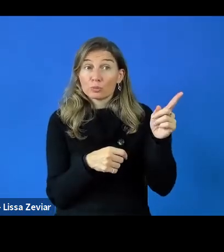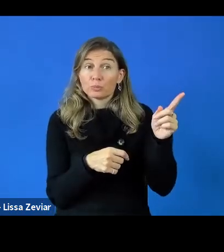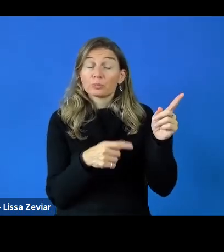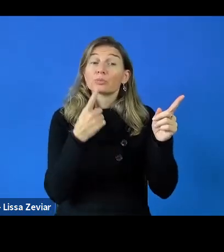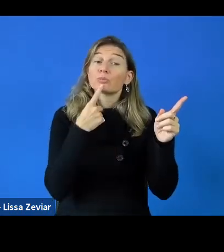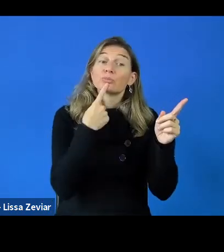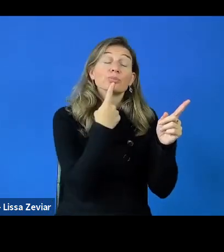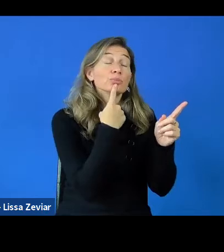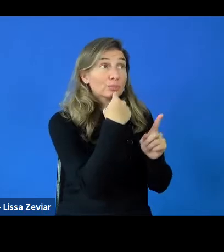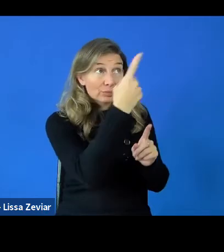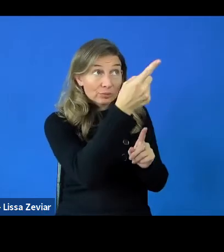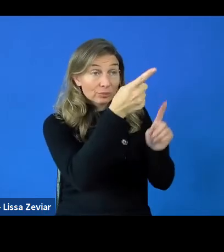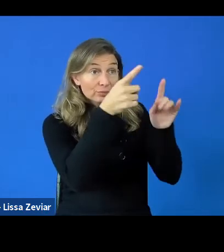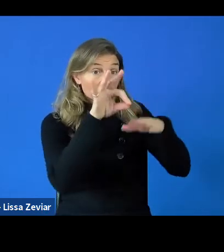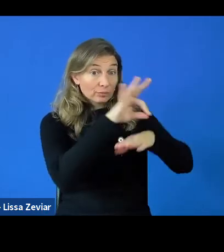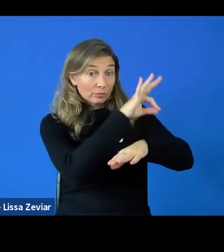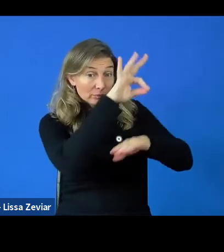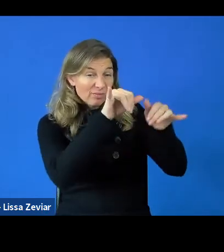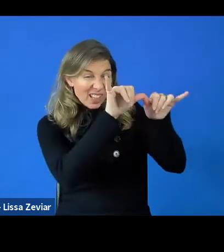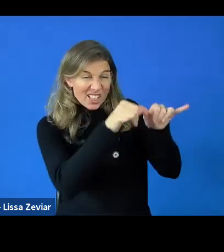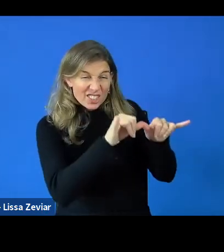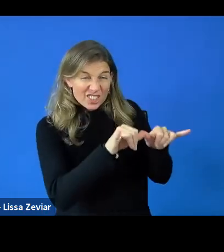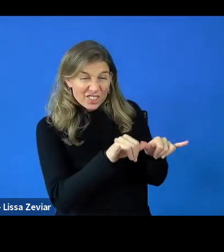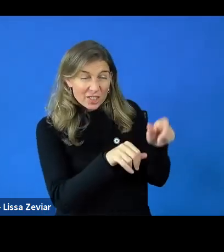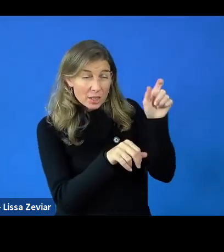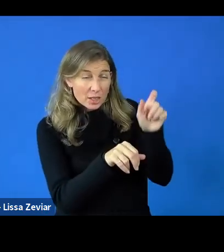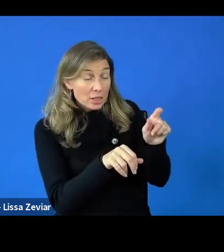that we do need to make sure that whenever we create any content